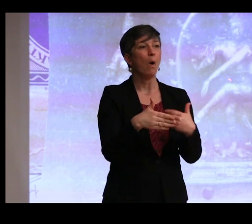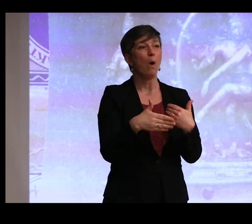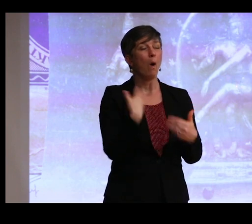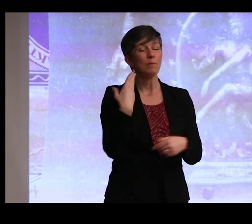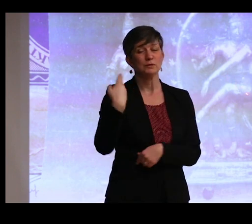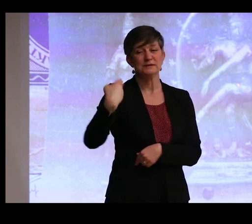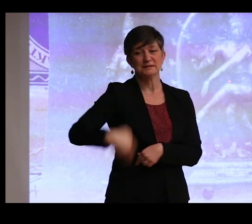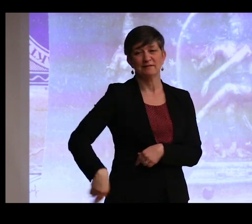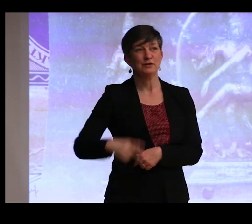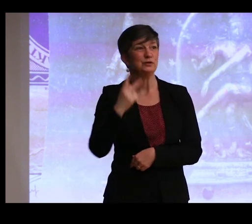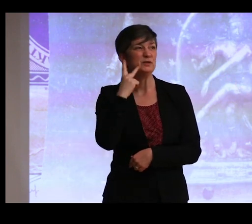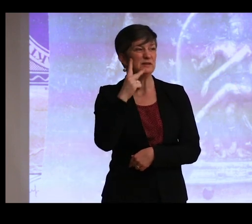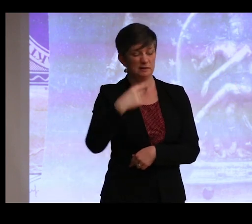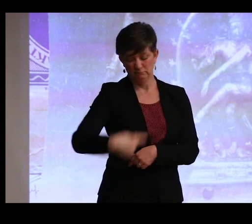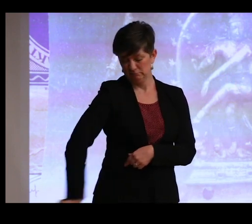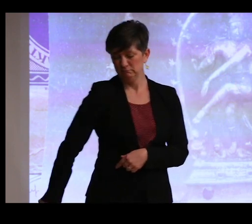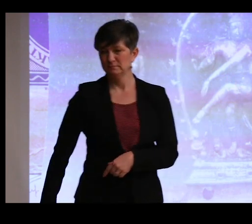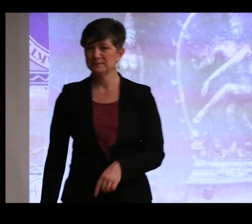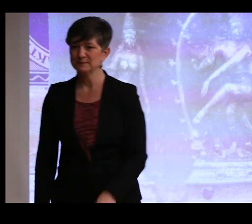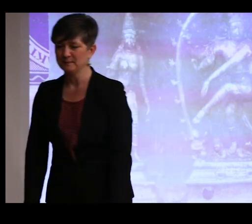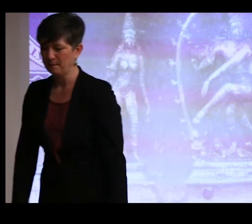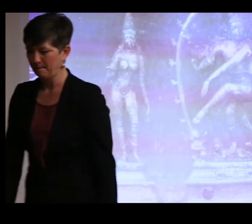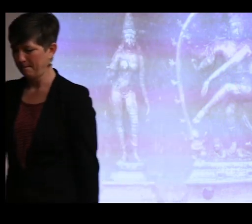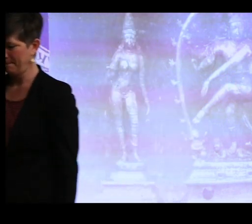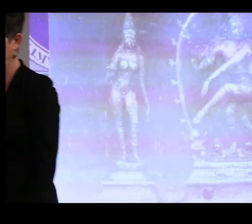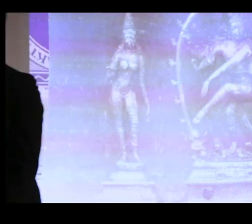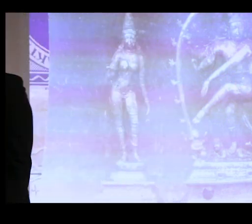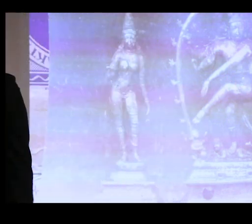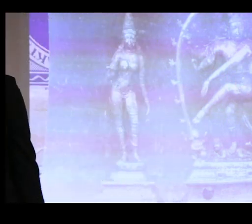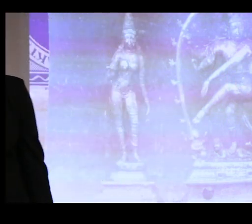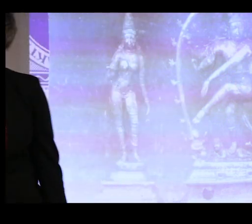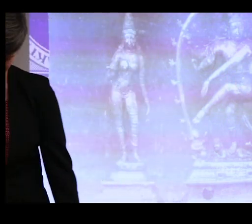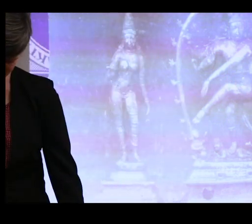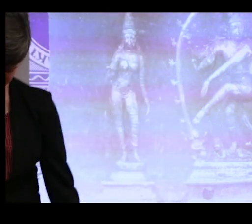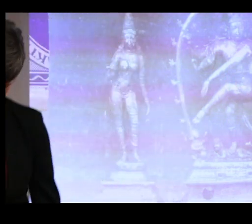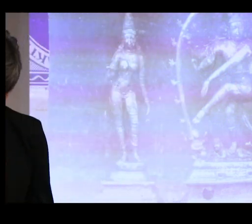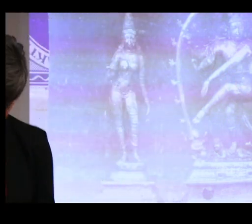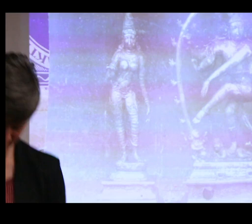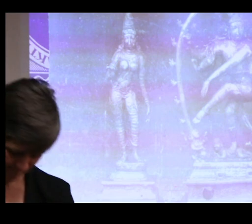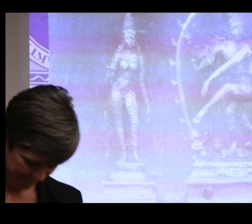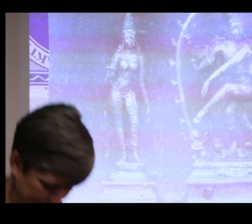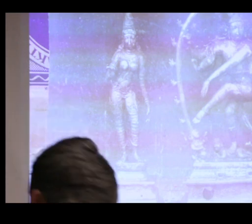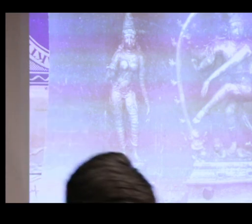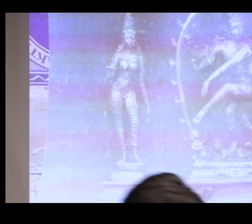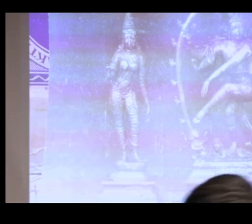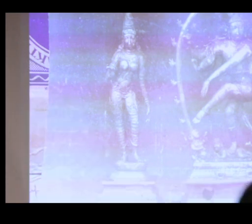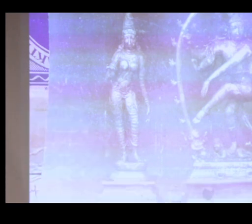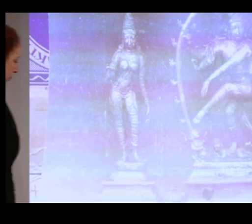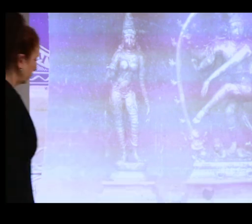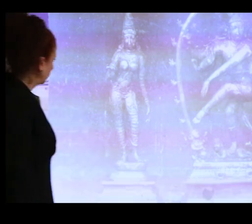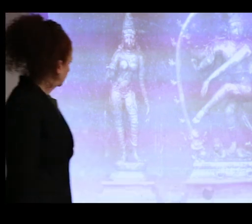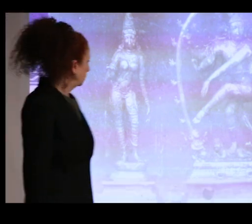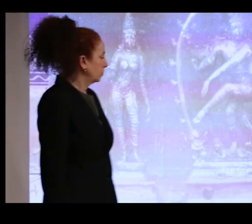and you'll see there's a gash here-- and one flame broken from the prabha. So this is broken over here.